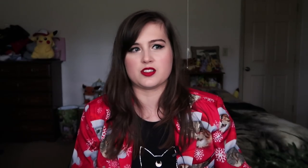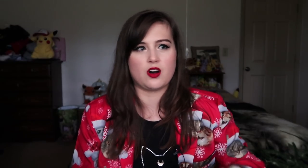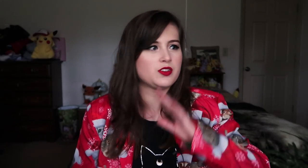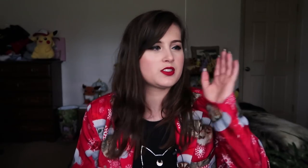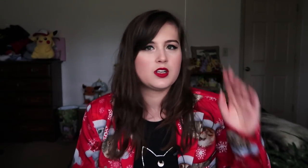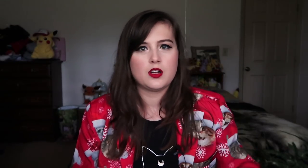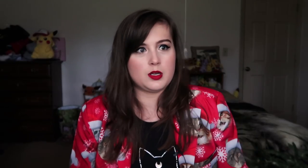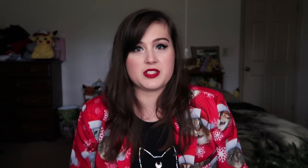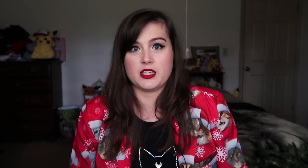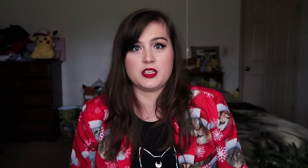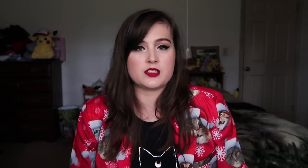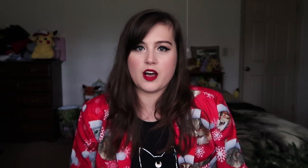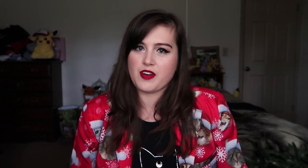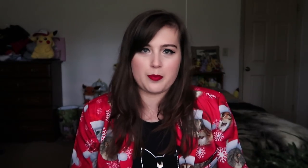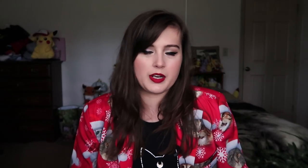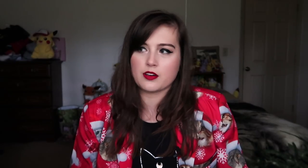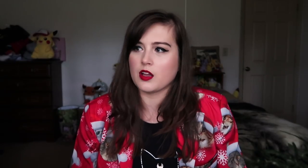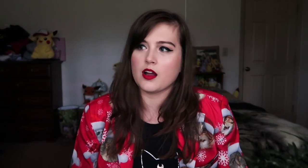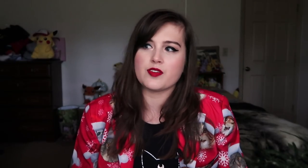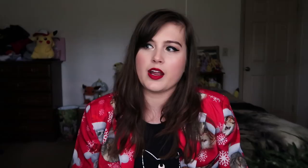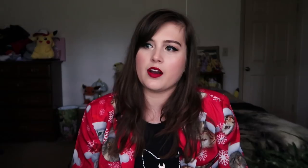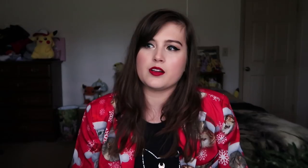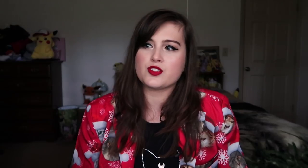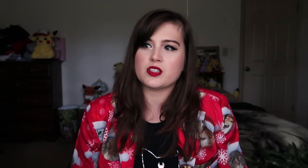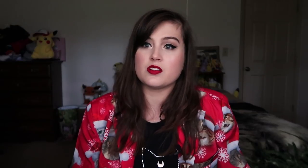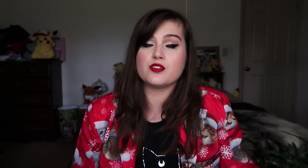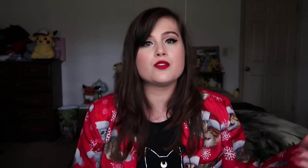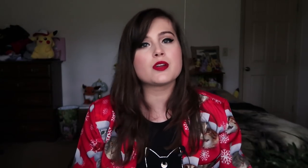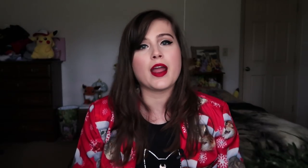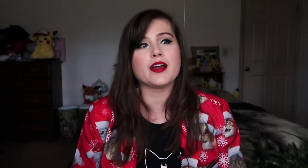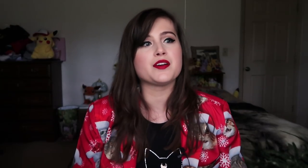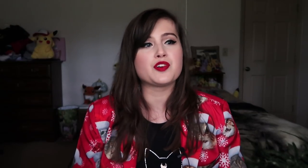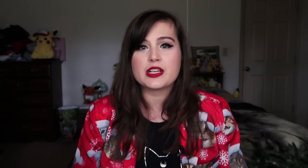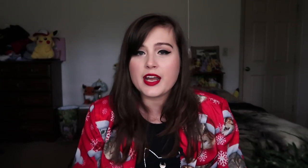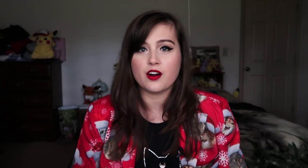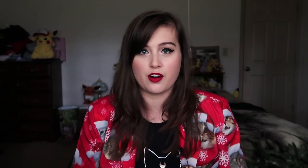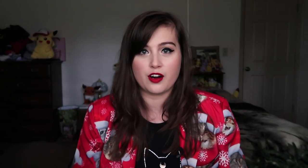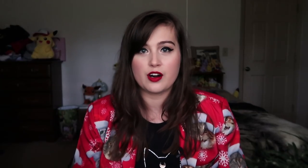and just all this obscene stuff happening in her life, and it's just... You can't forget her.